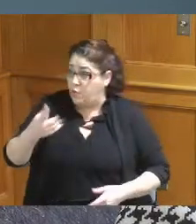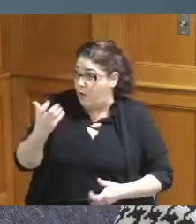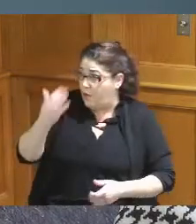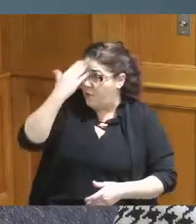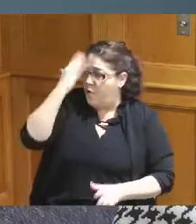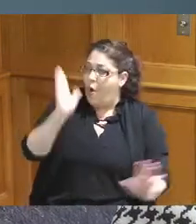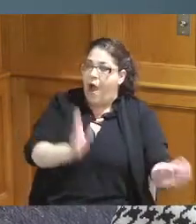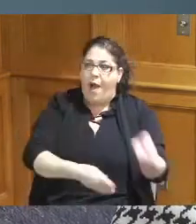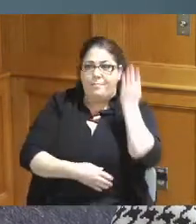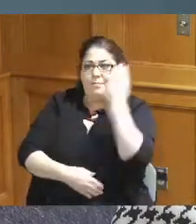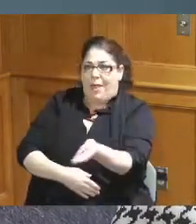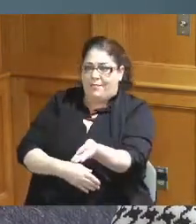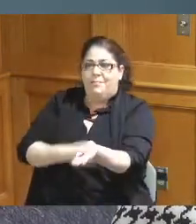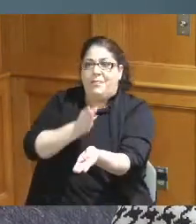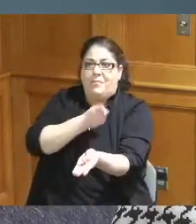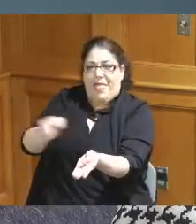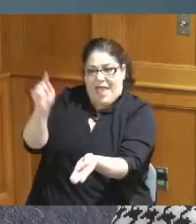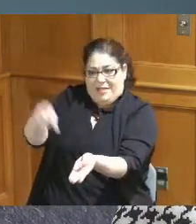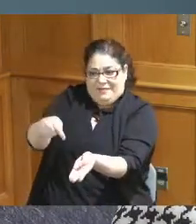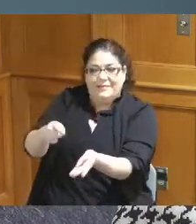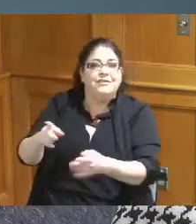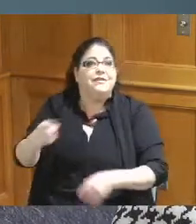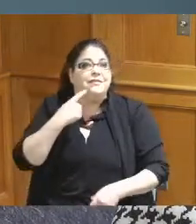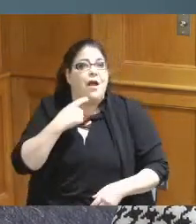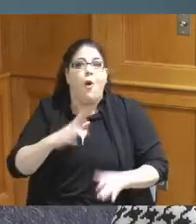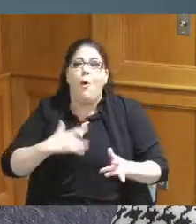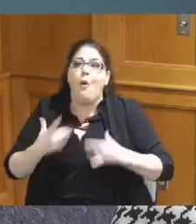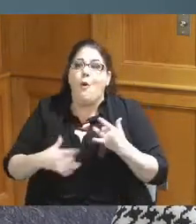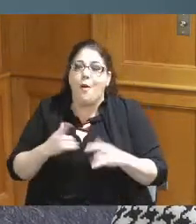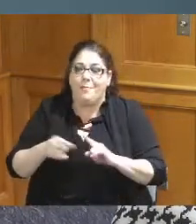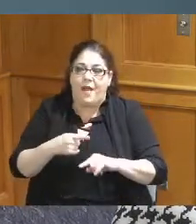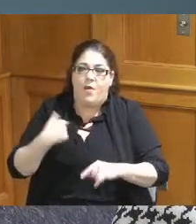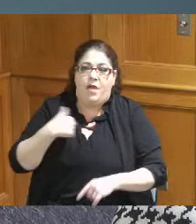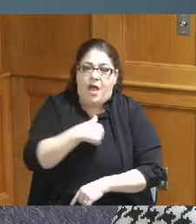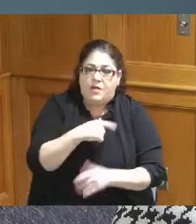got a plan for you so it was a good group and they wanted to know about us and what we do so